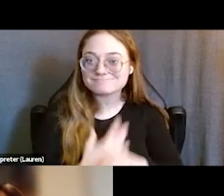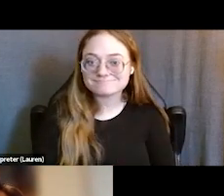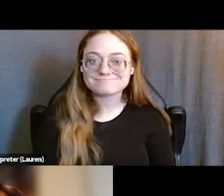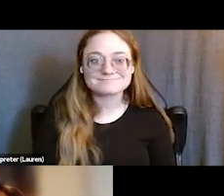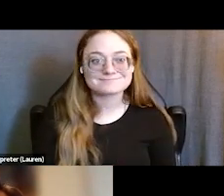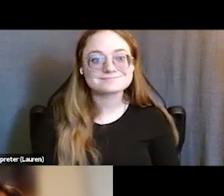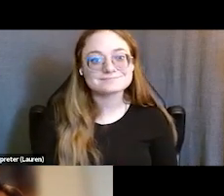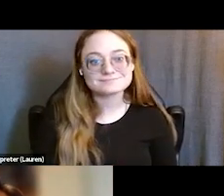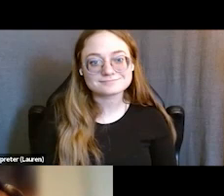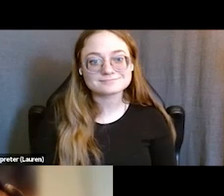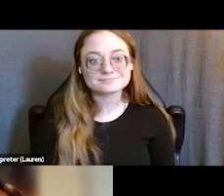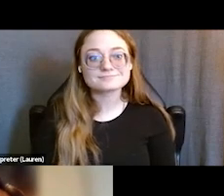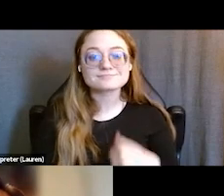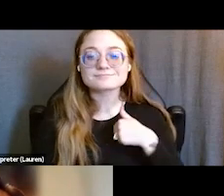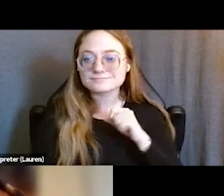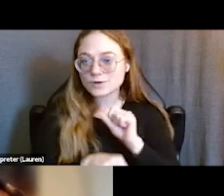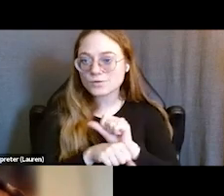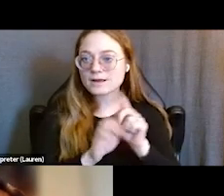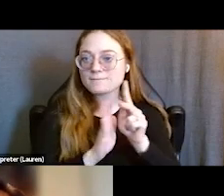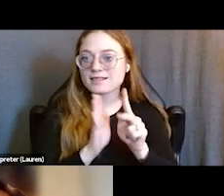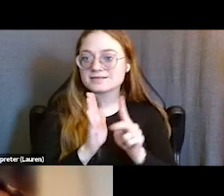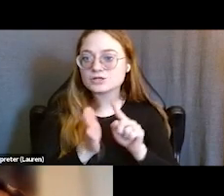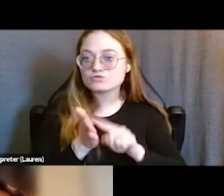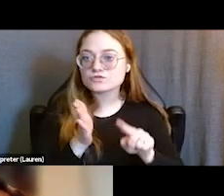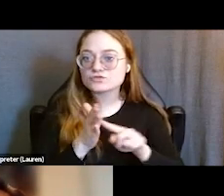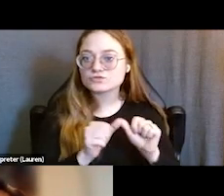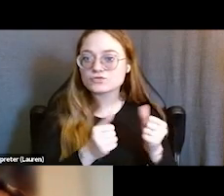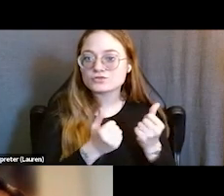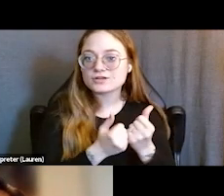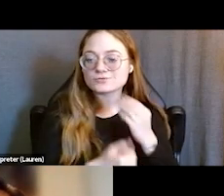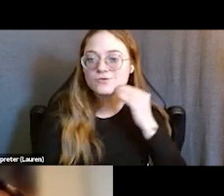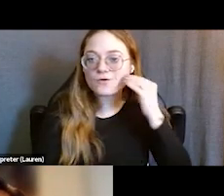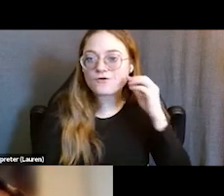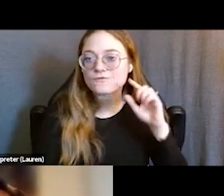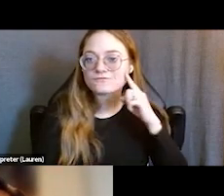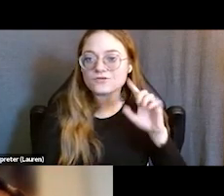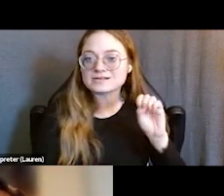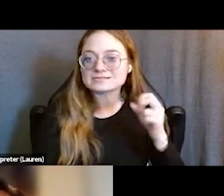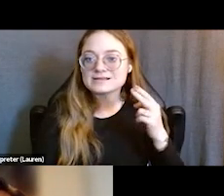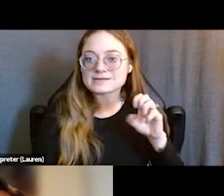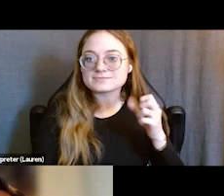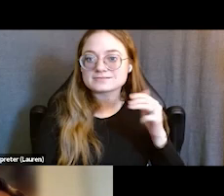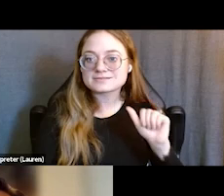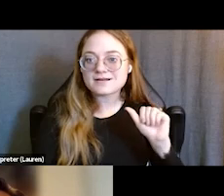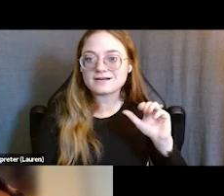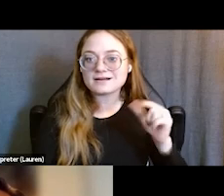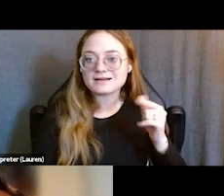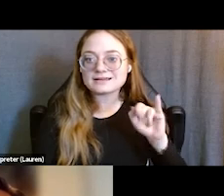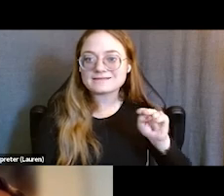and I work at Policy Research Associates, which is the home of the SAMHSA's GAINS Center. The disclaimer I will need to read